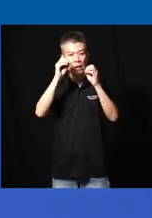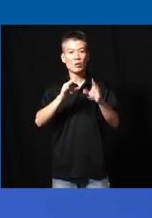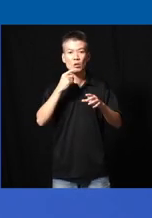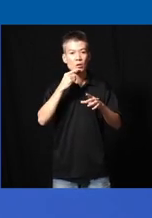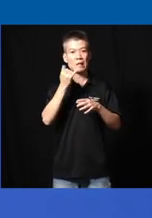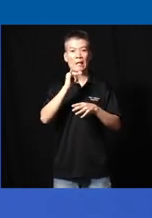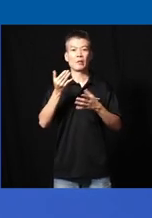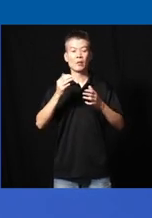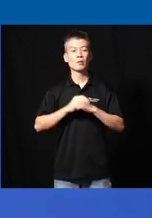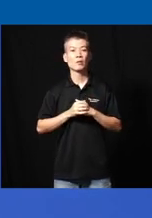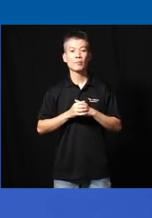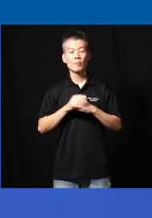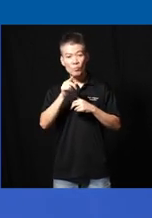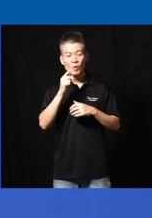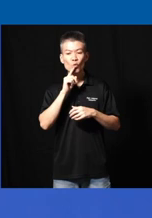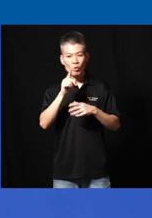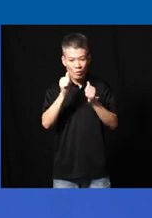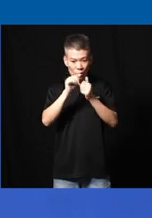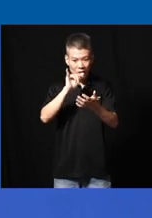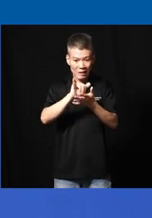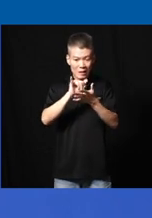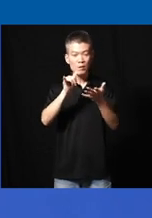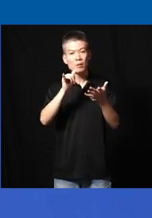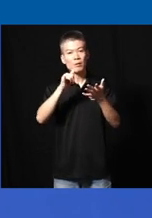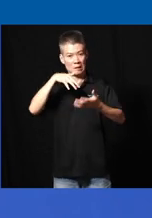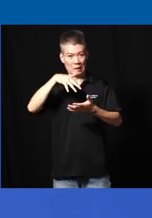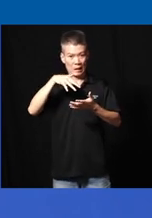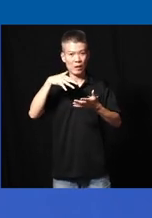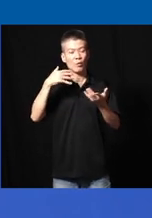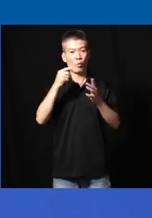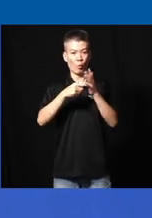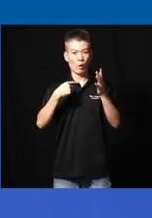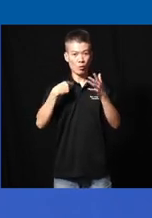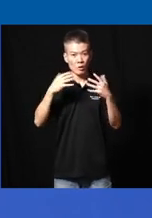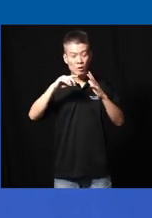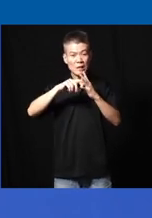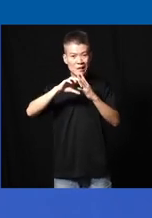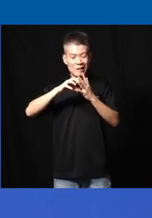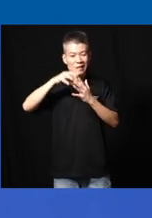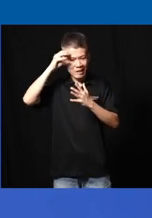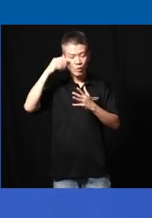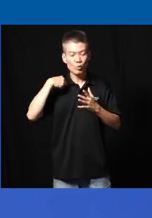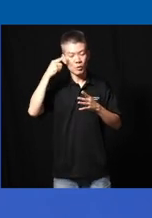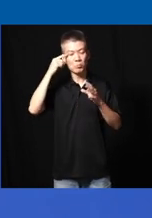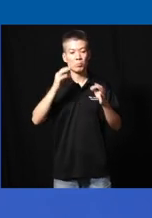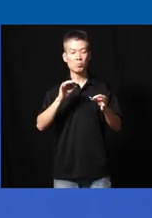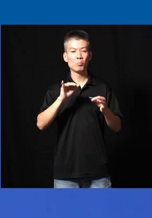say anything and this is with this study and with what we begin to learn we decided that we want to